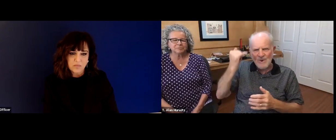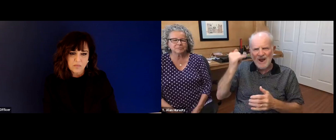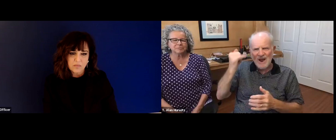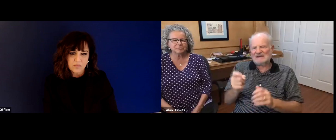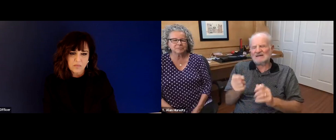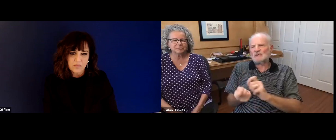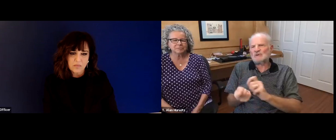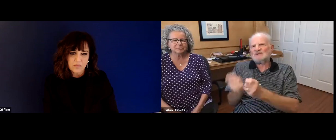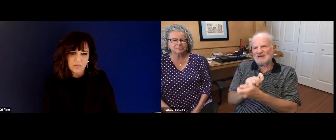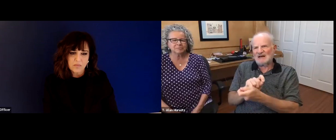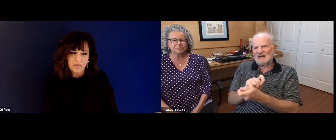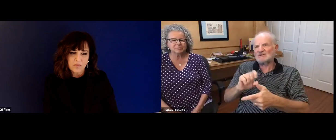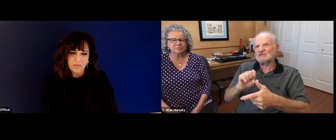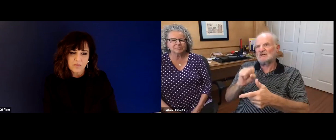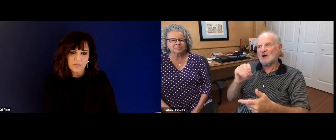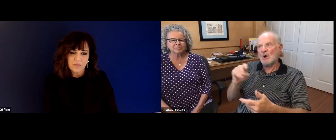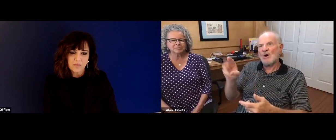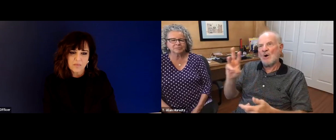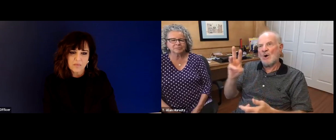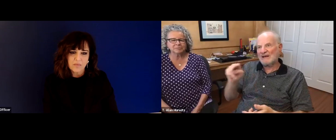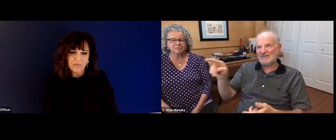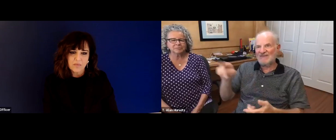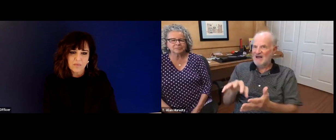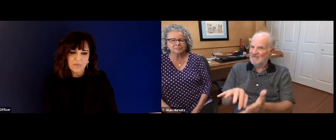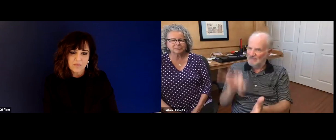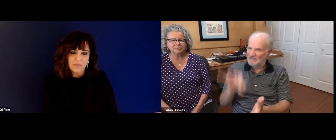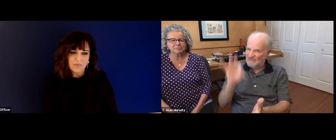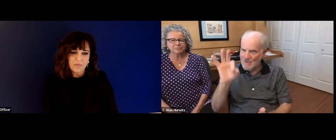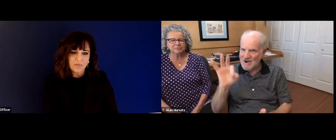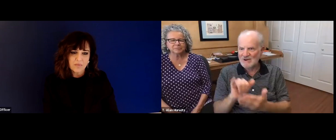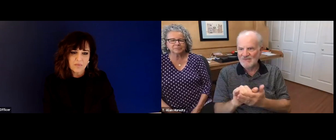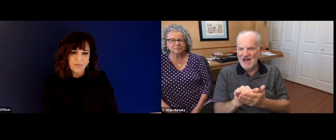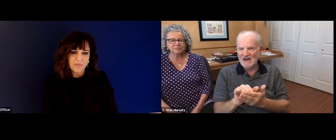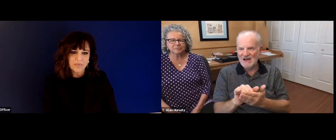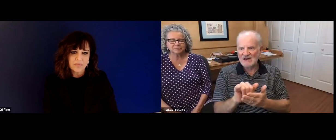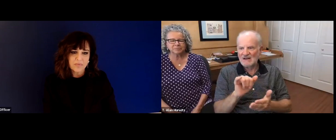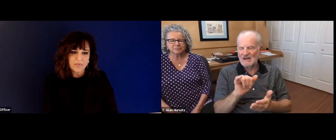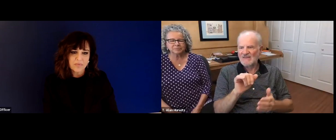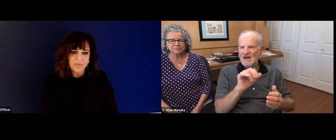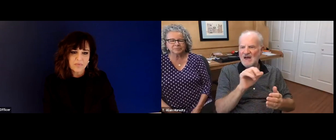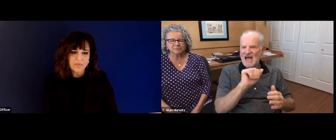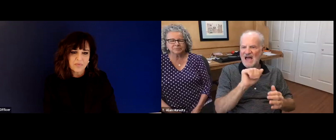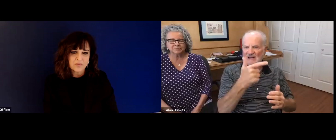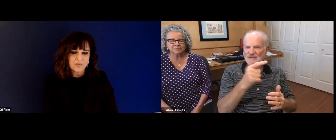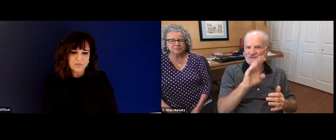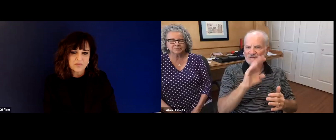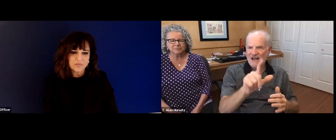changing because it was a historical name. And we wanted to make sure they fully understood the rationale why